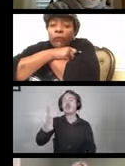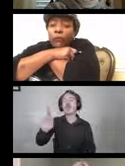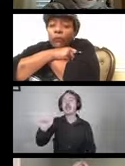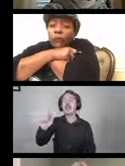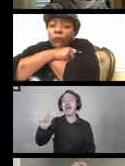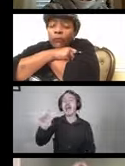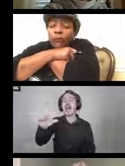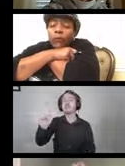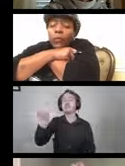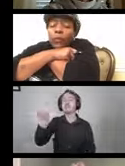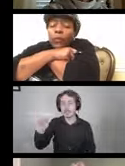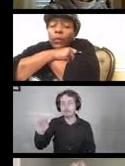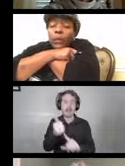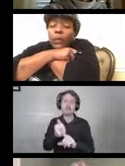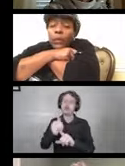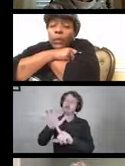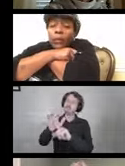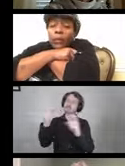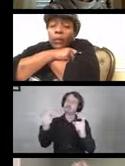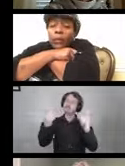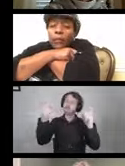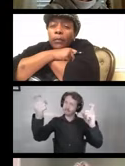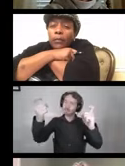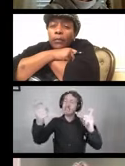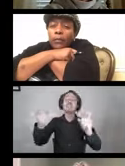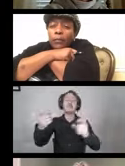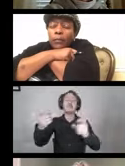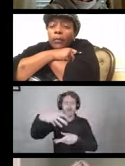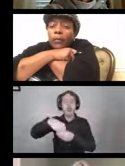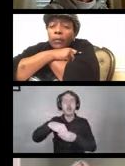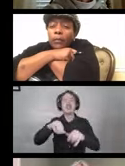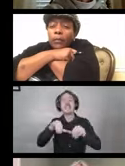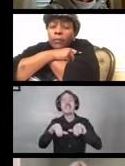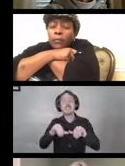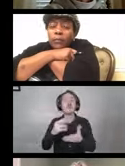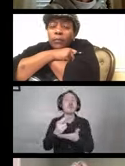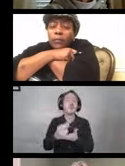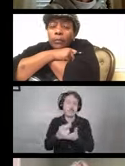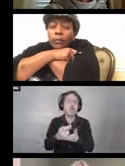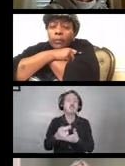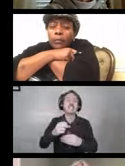Peter is well-known within our rehabilitation engineering society of north America community.